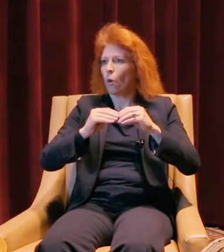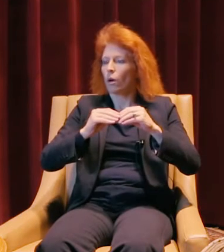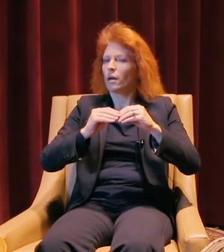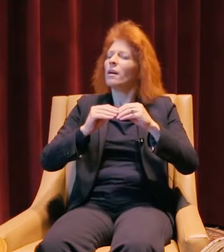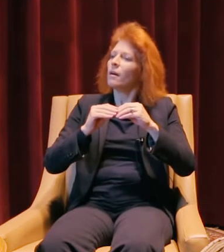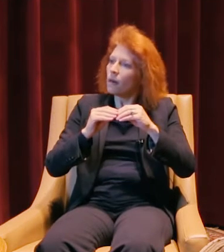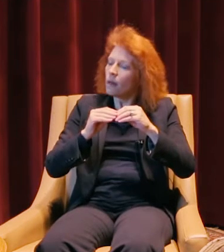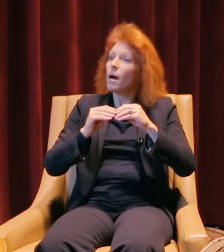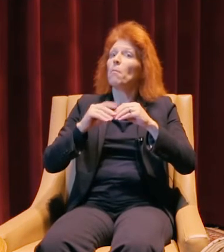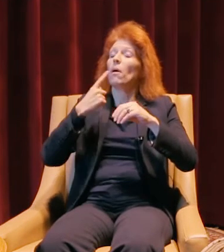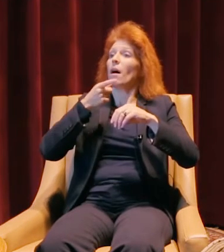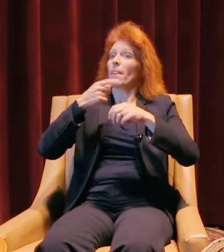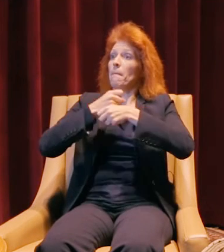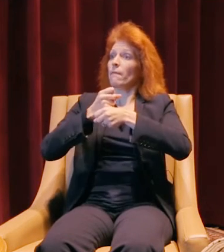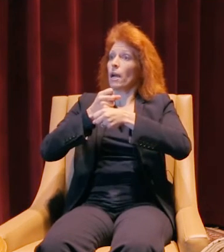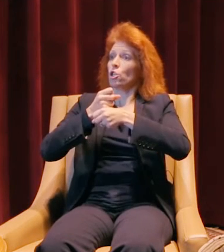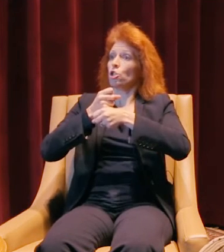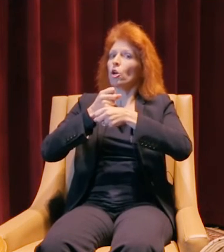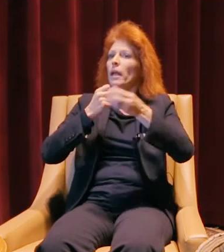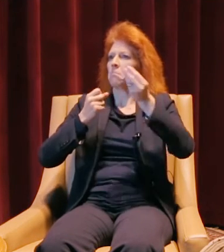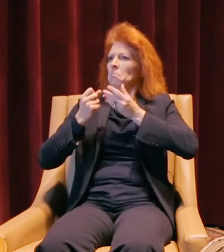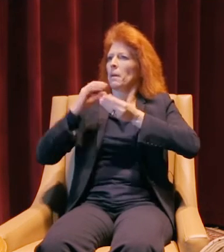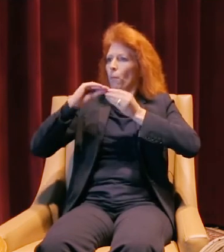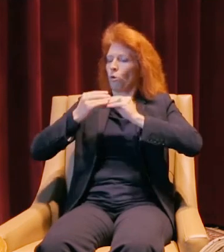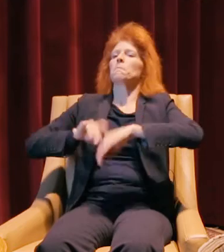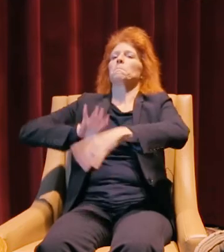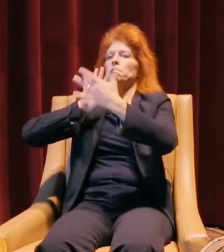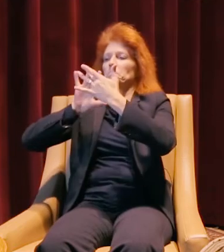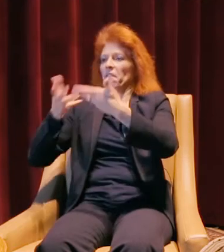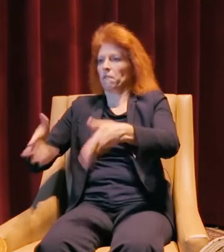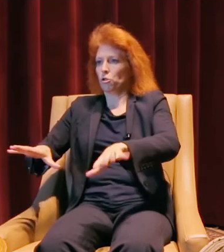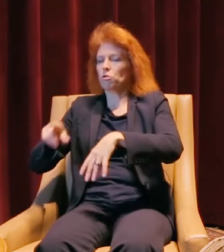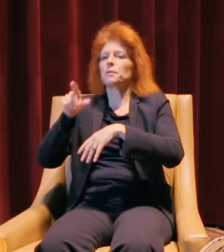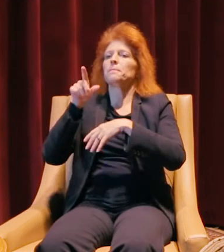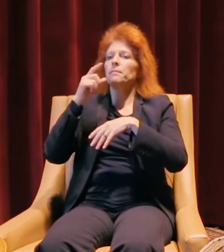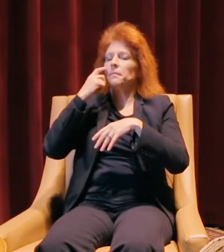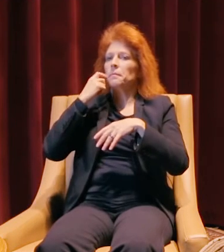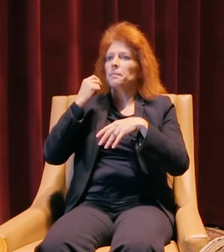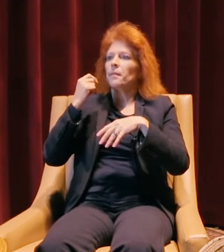But he put me in touch with a manufacturer, who was a gentleman in The Springs, and I contacted him, and I asked him,